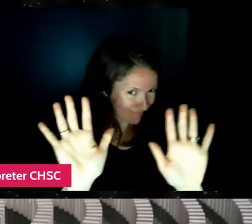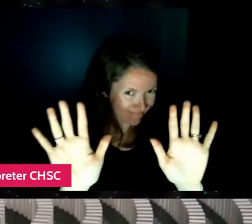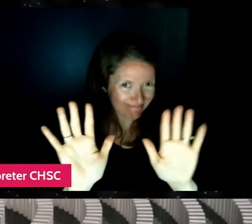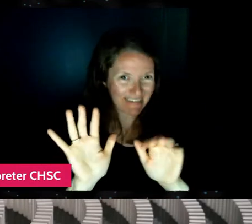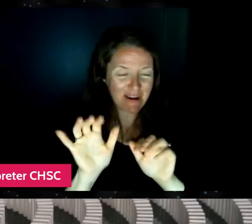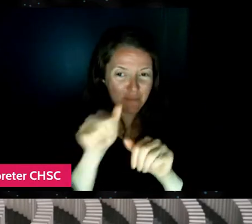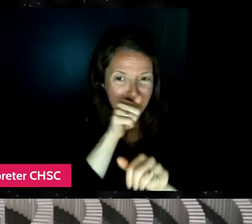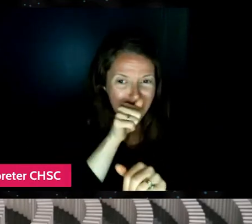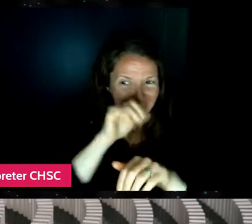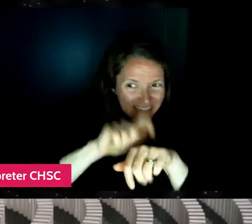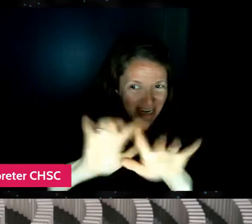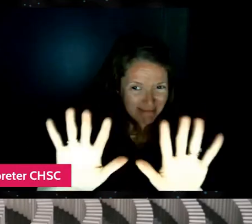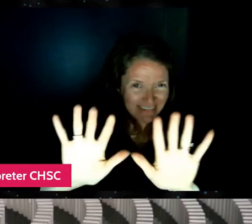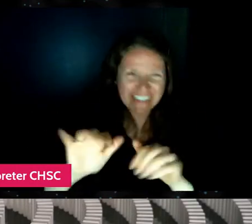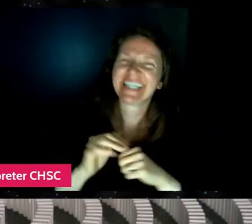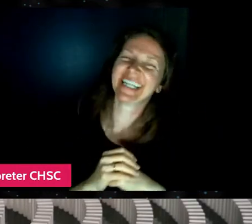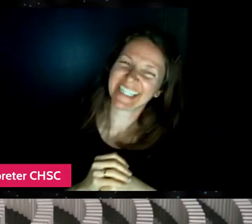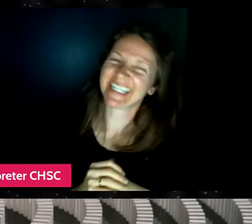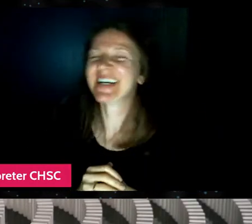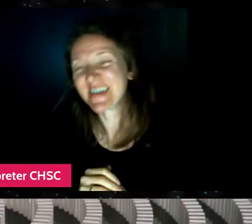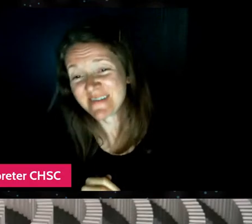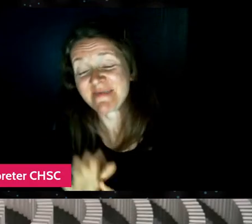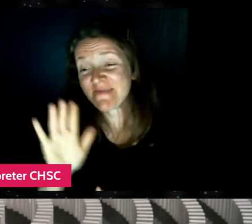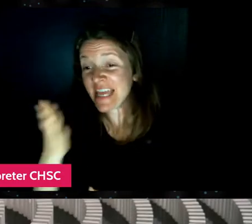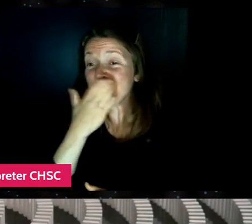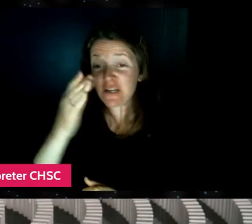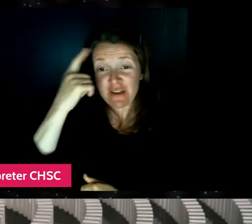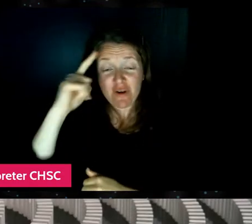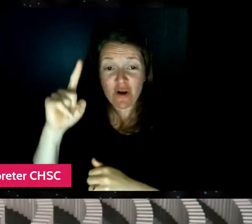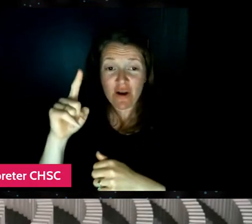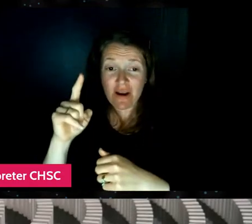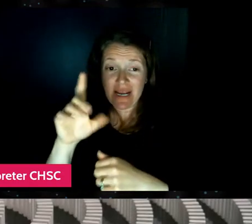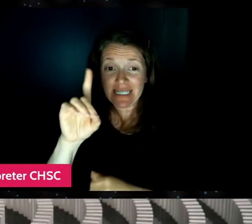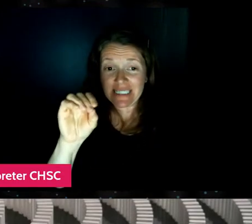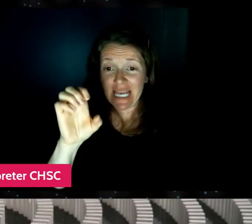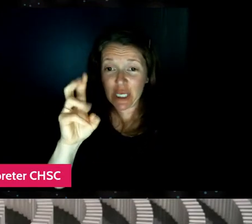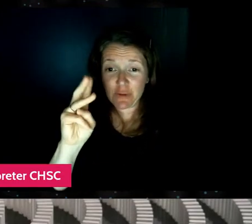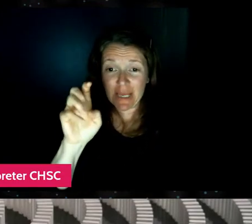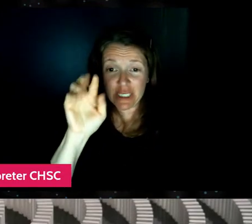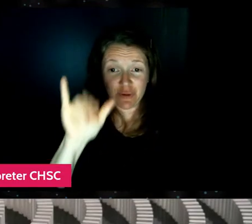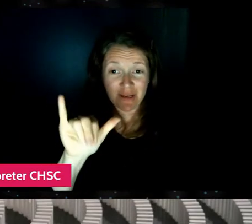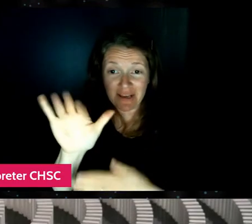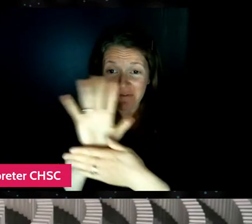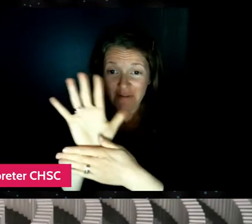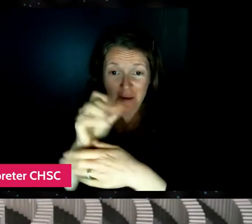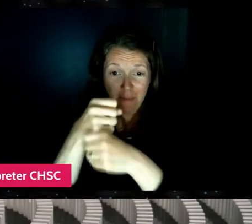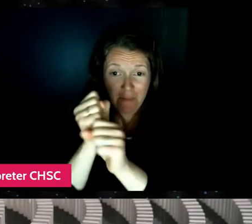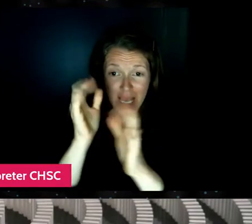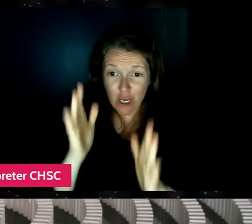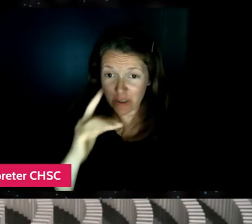Yeah, it's a lesson for documentary filmmakers in a way because, you know, that's a really incredible scene